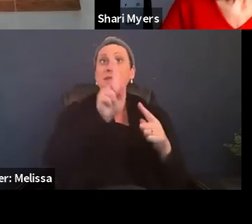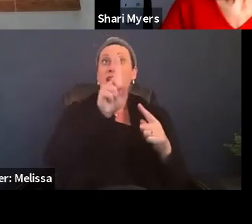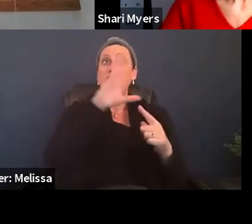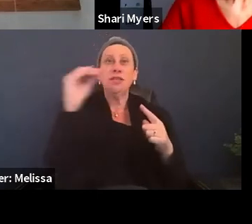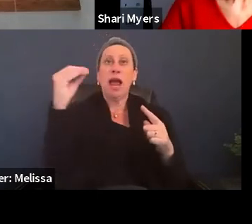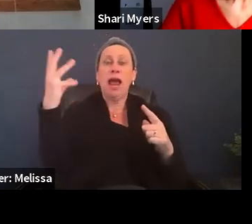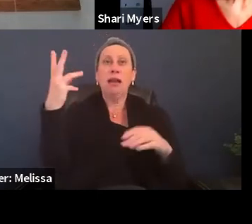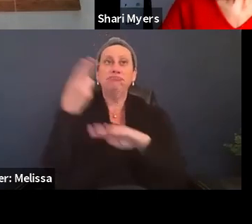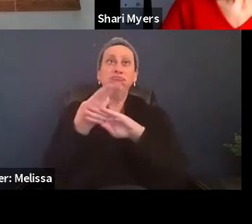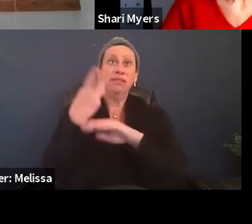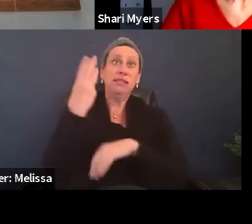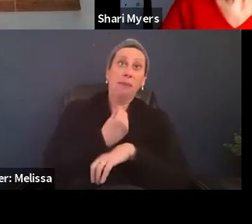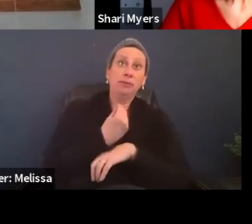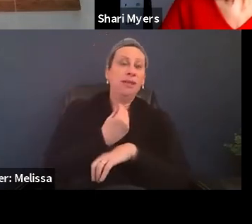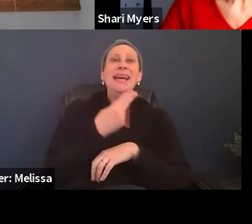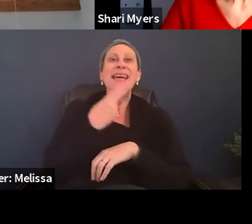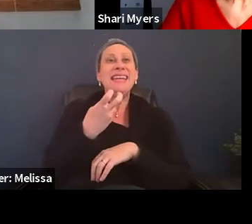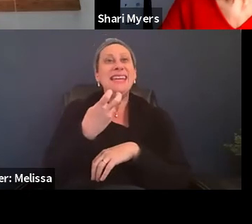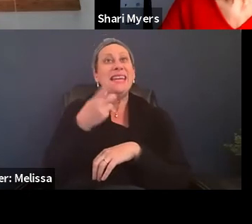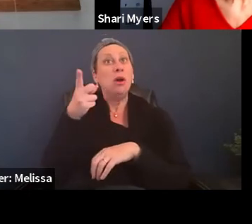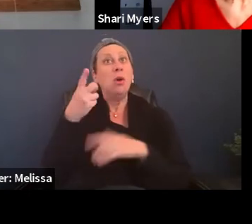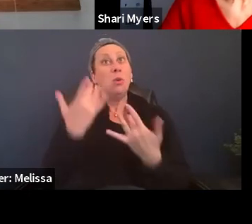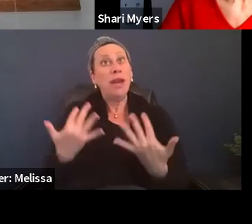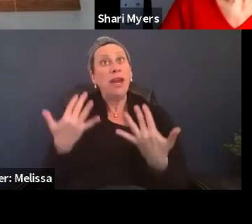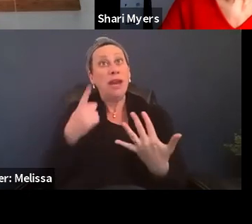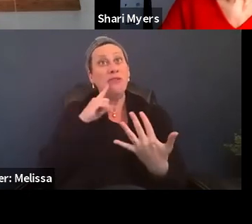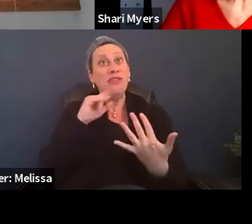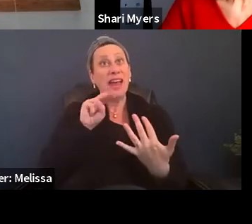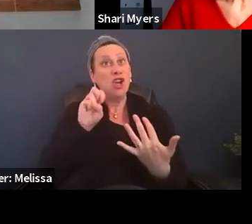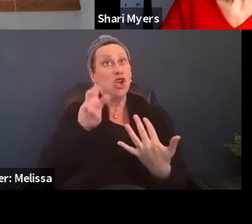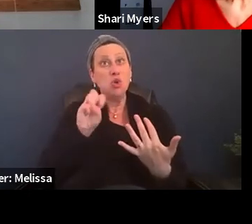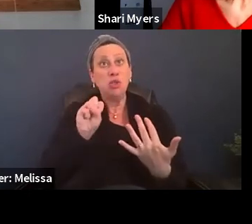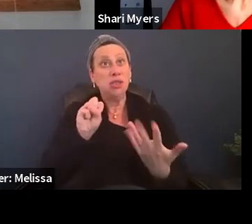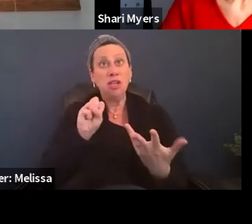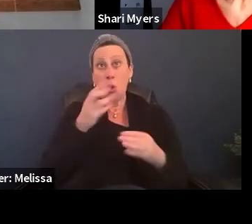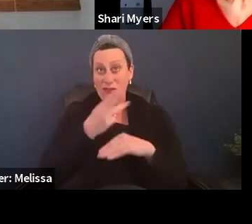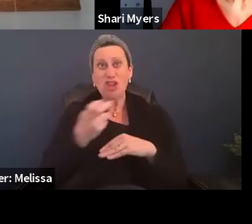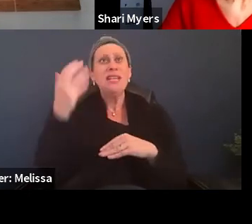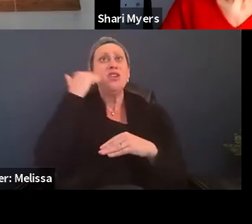He had been waiting for that news. And once he said, once I knew that I was fine here